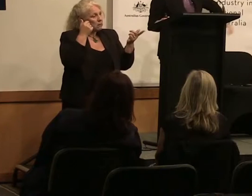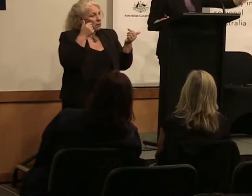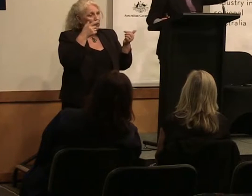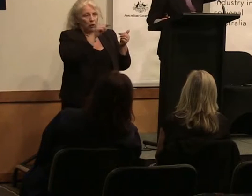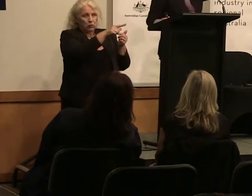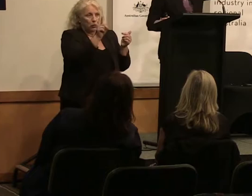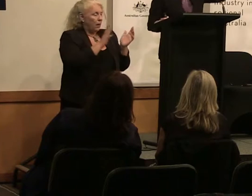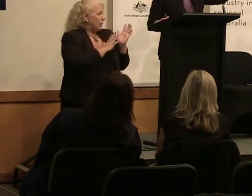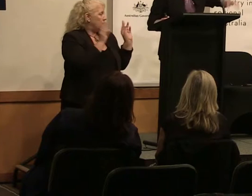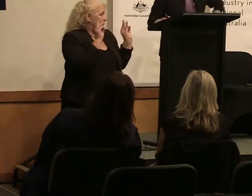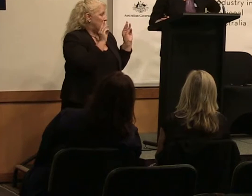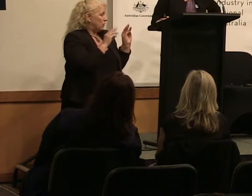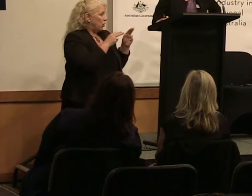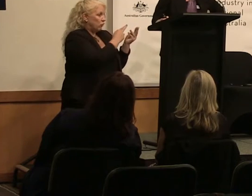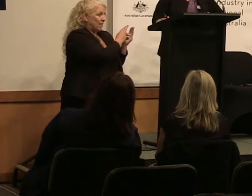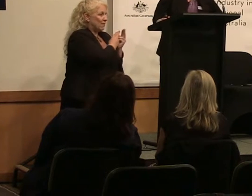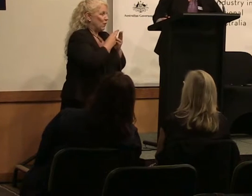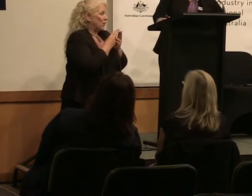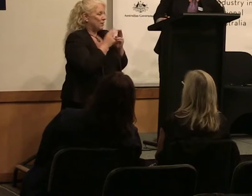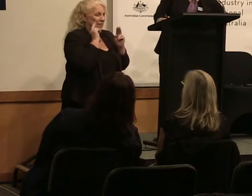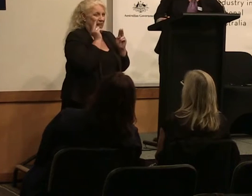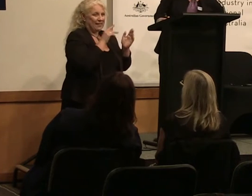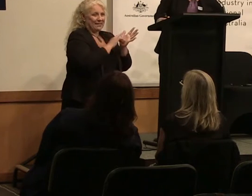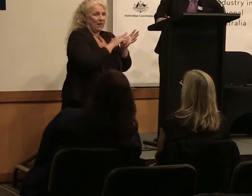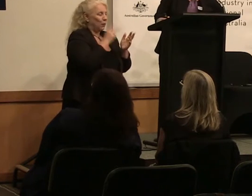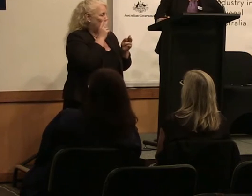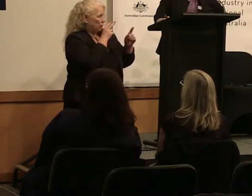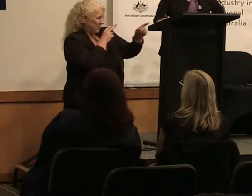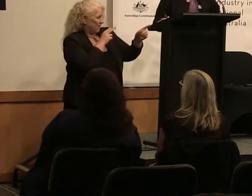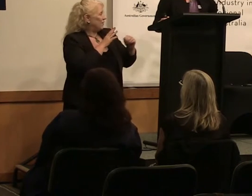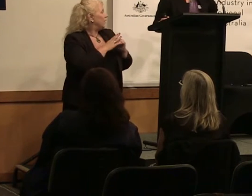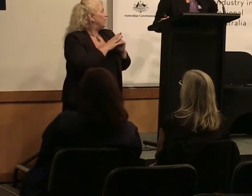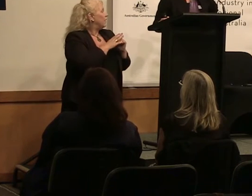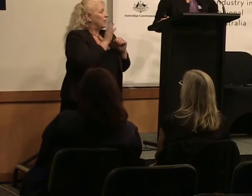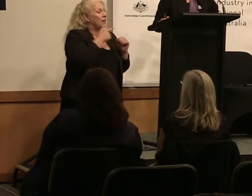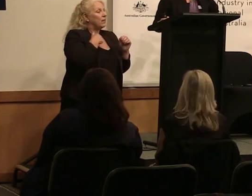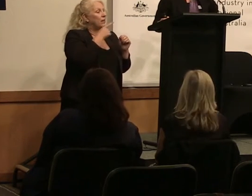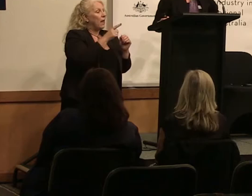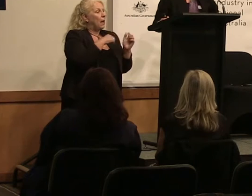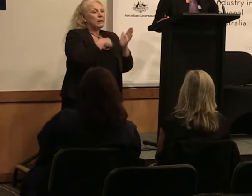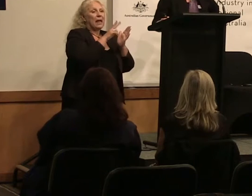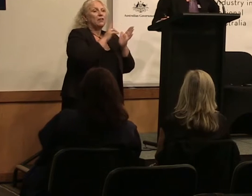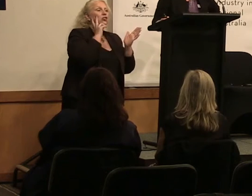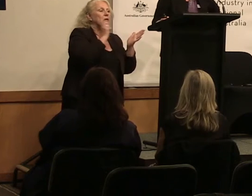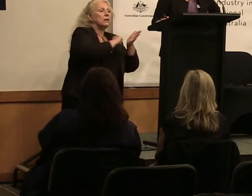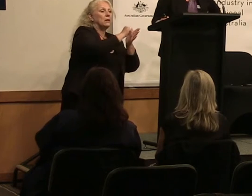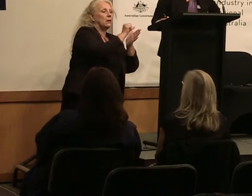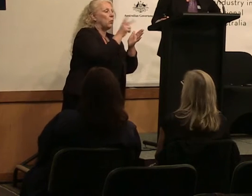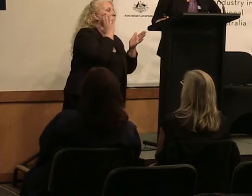Resource Centre - shout-out to you watching it there! - here that the application deadline for that is November 30. And the idea is that